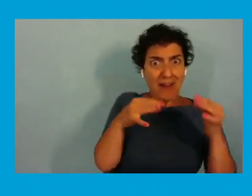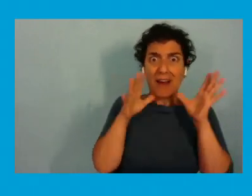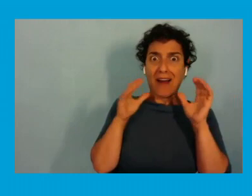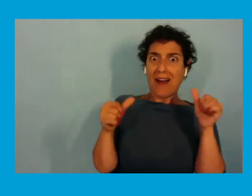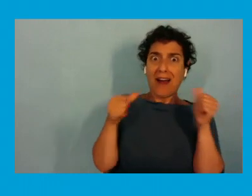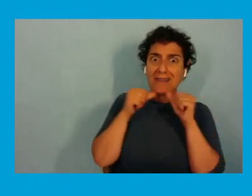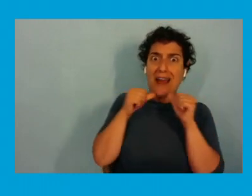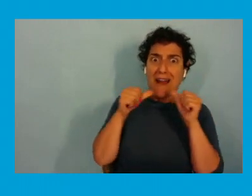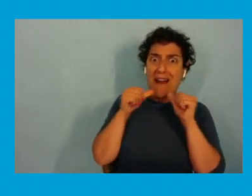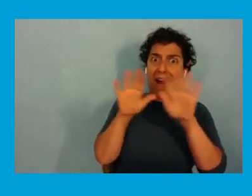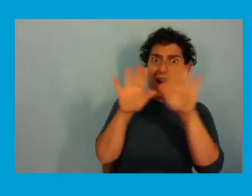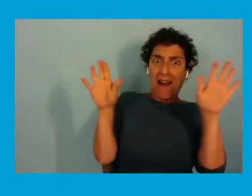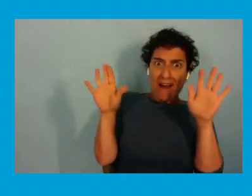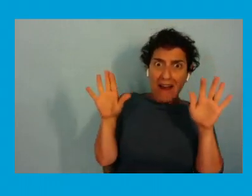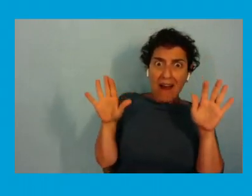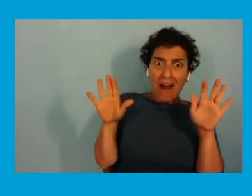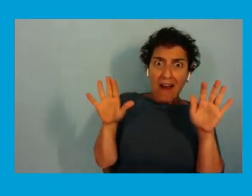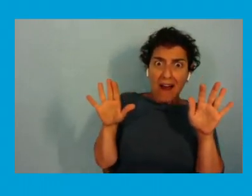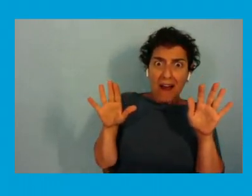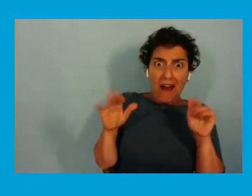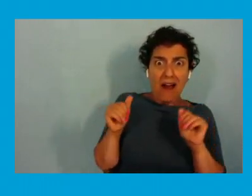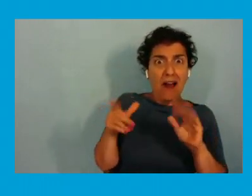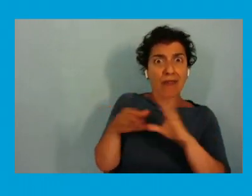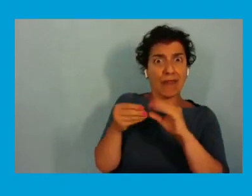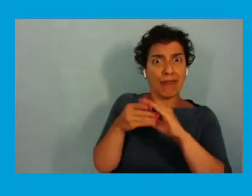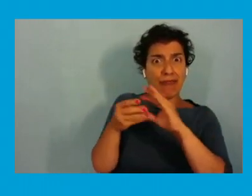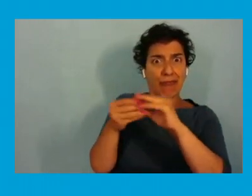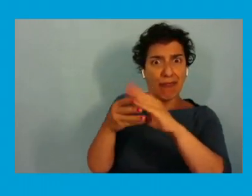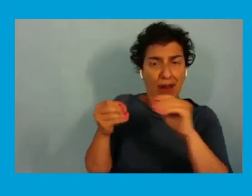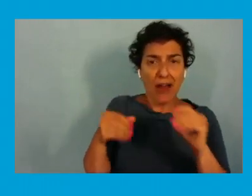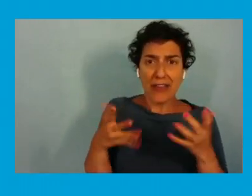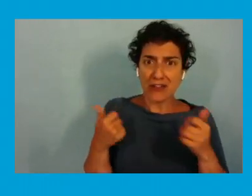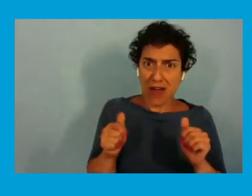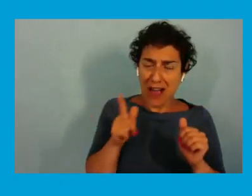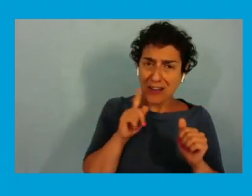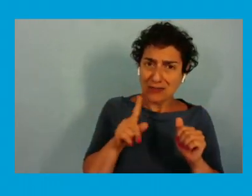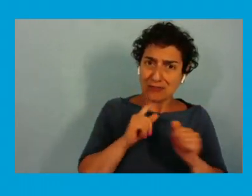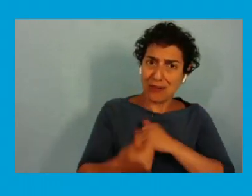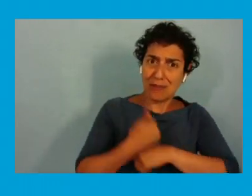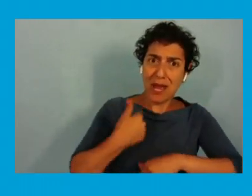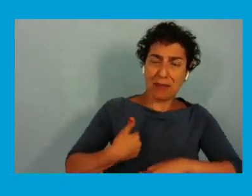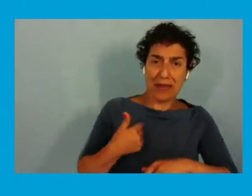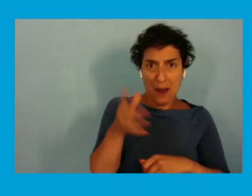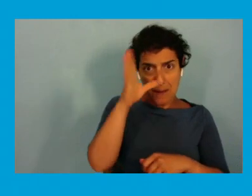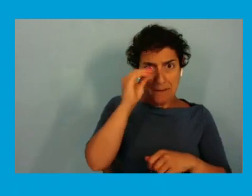it was only got up that chap was and they wanted to run me off the man i